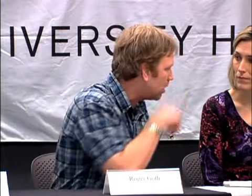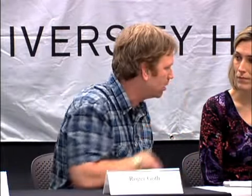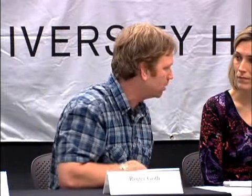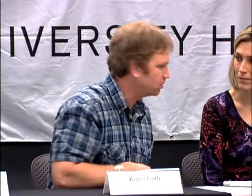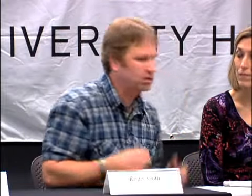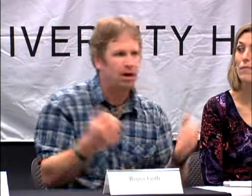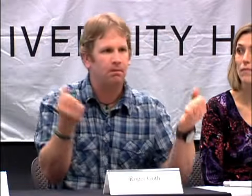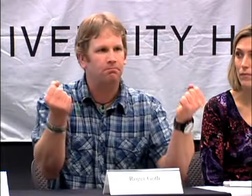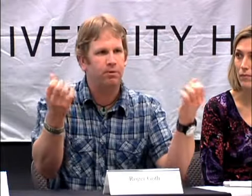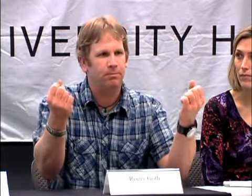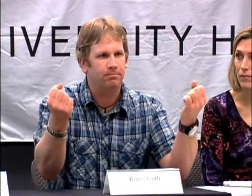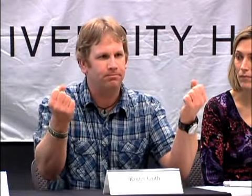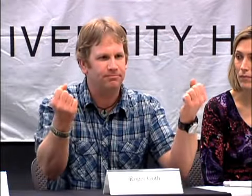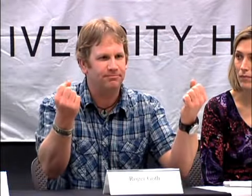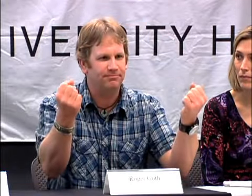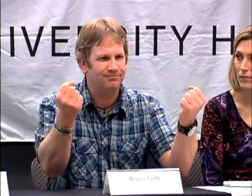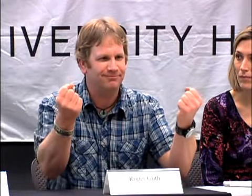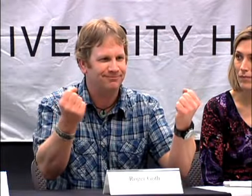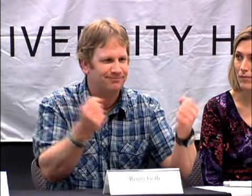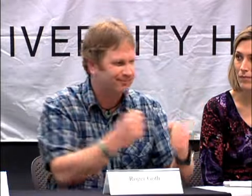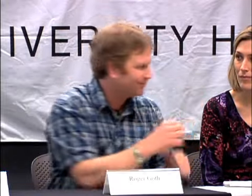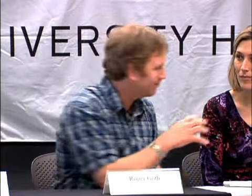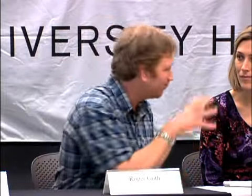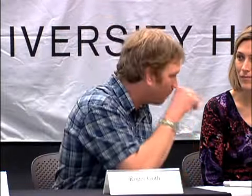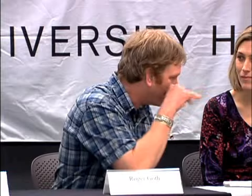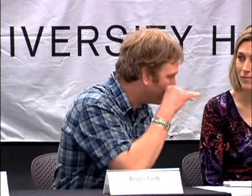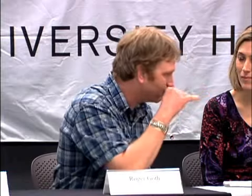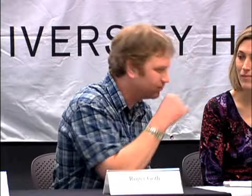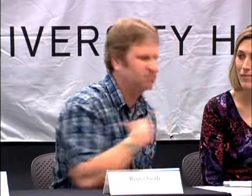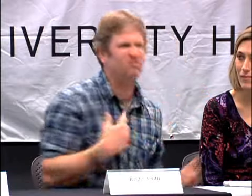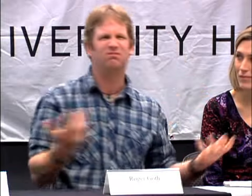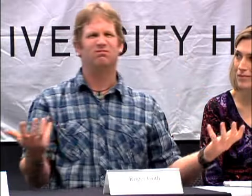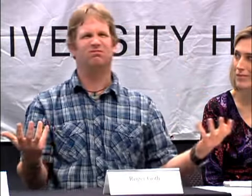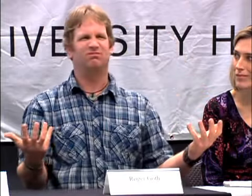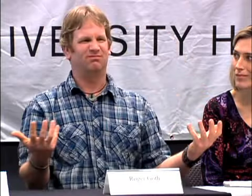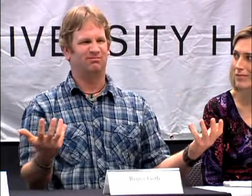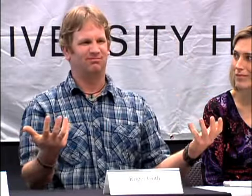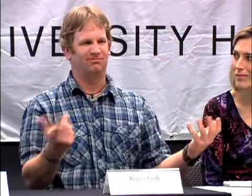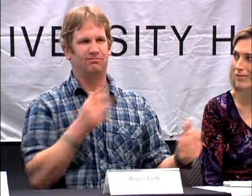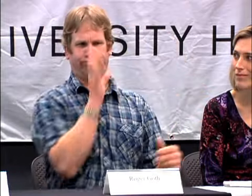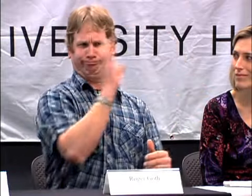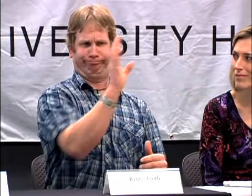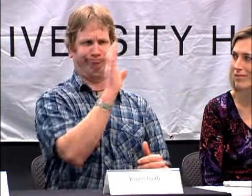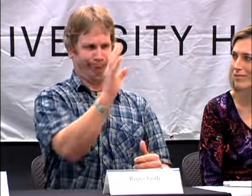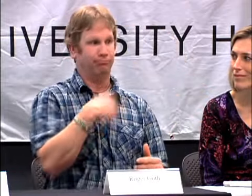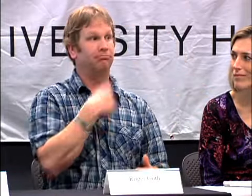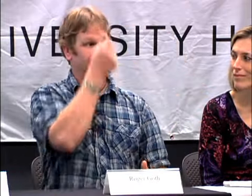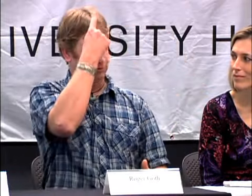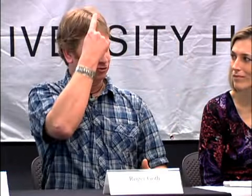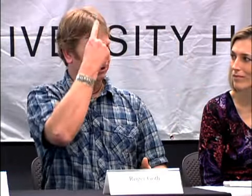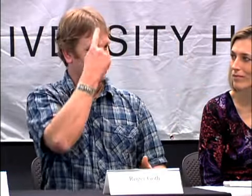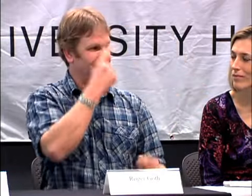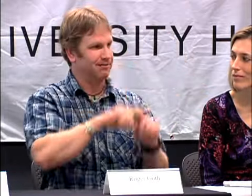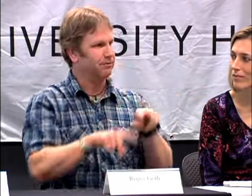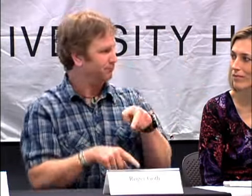PERSON WOULD TALK, AND THEN THE OTHER PERSON WOULD SIGN AND THE HEARING PERSON WOULD TALK AND I WANTED THAT ONE-TO-ONE